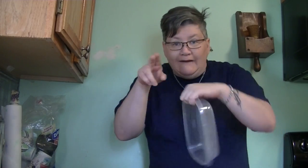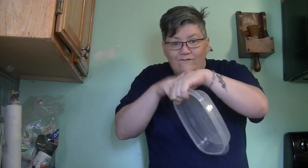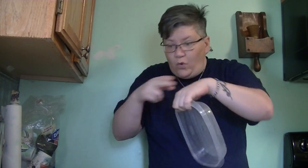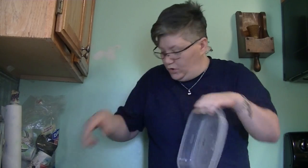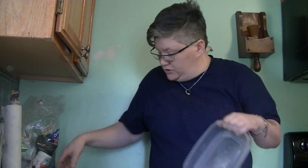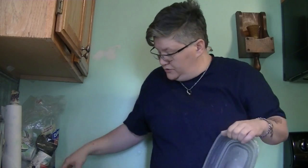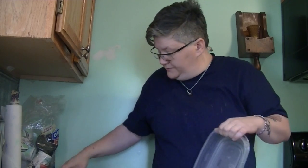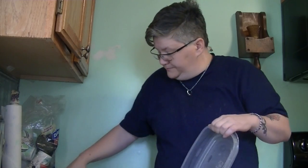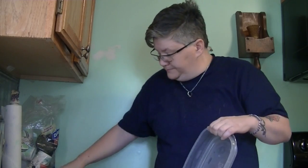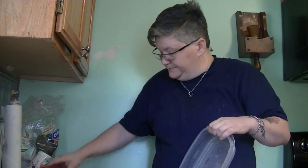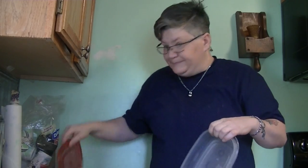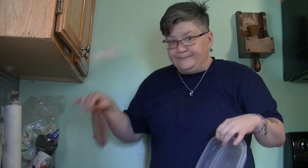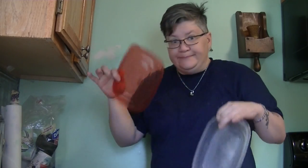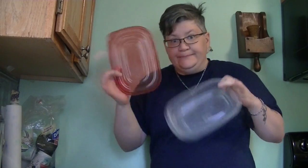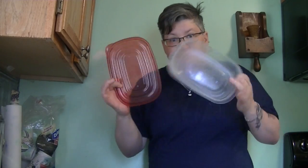and of course